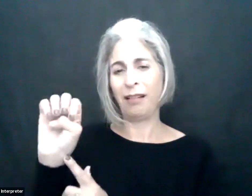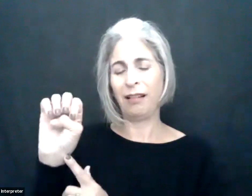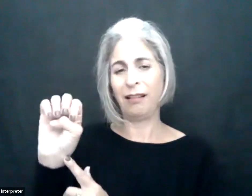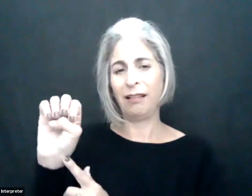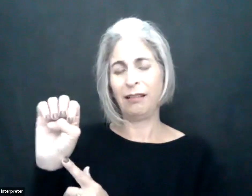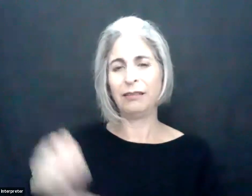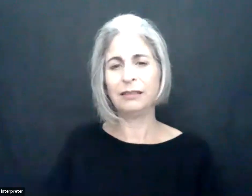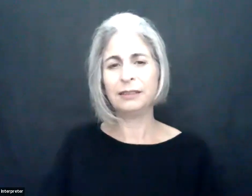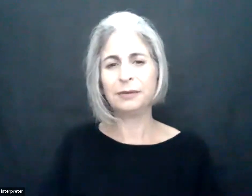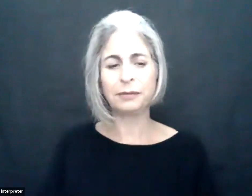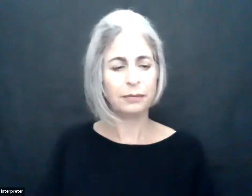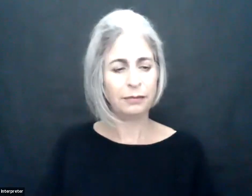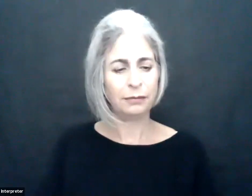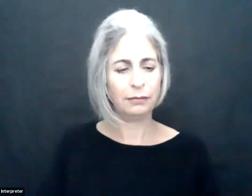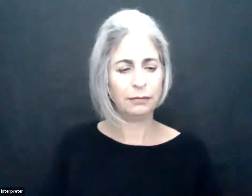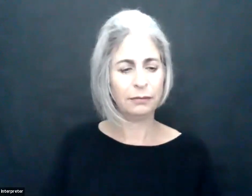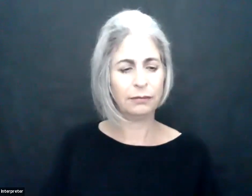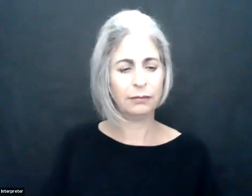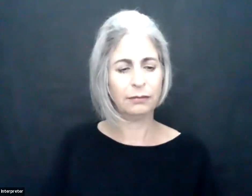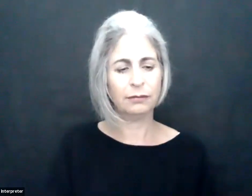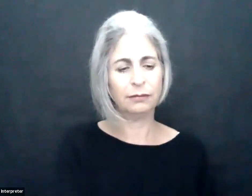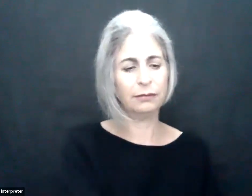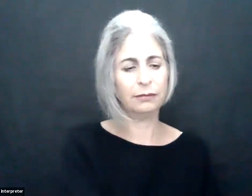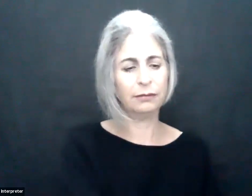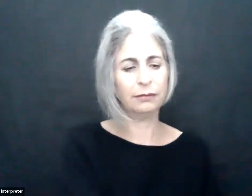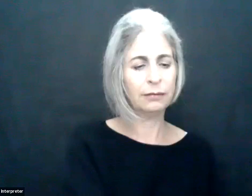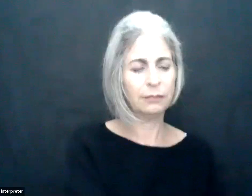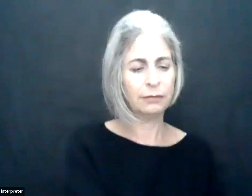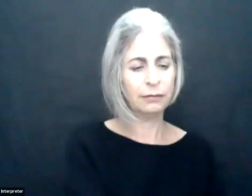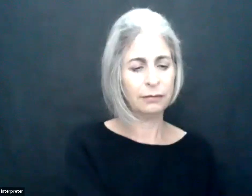Thank you again to AT&T and T-Mobile for our Virtual Leadership Briefing support